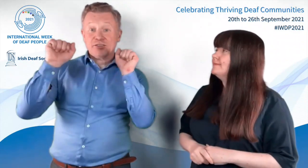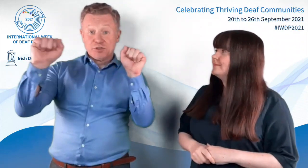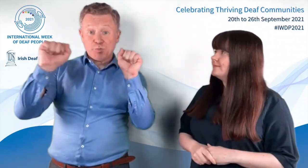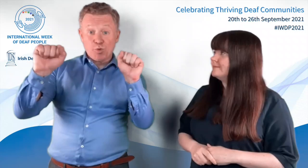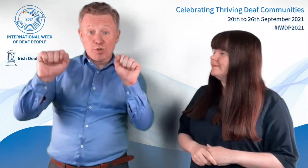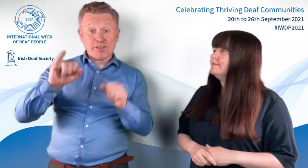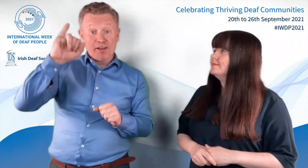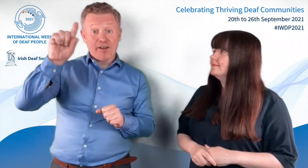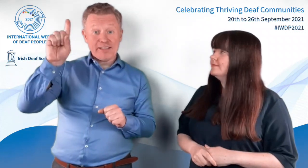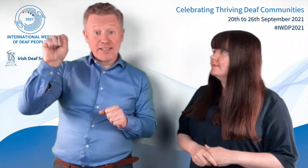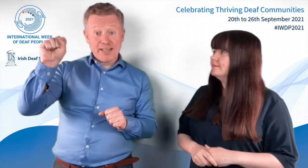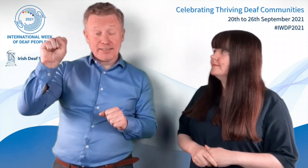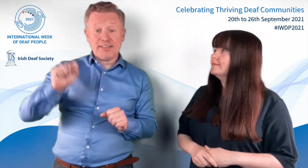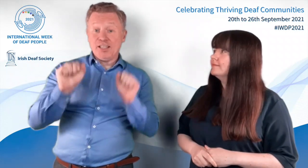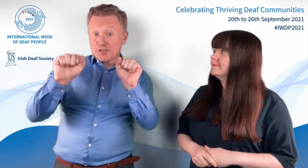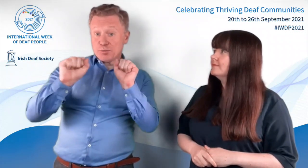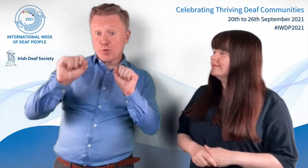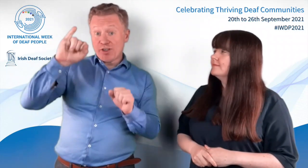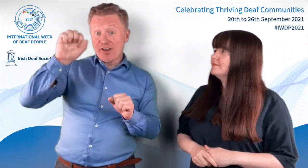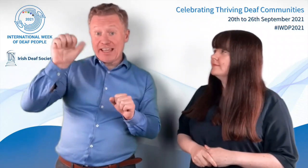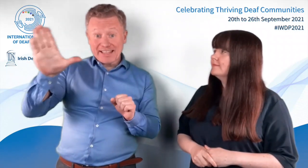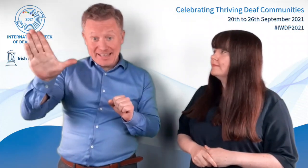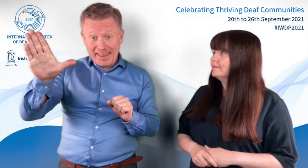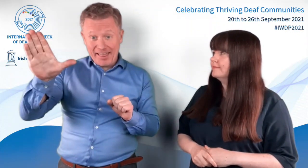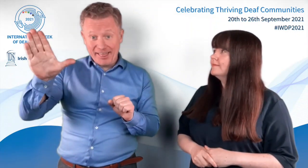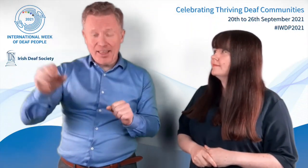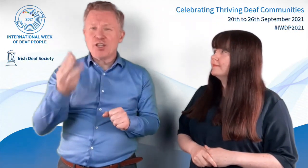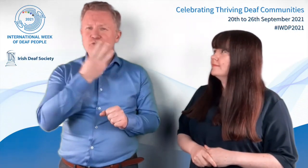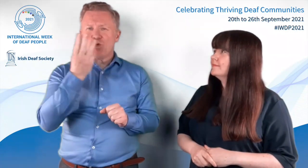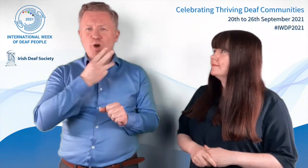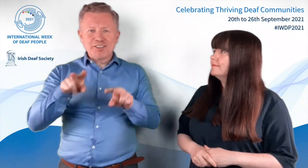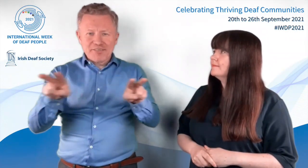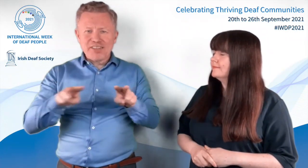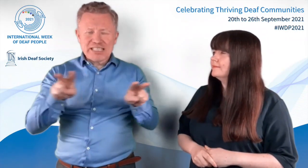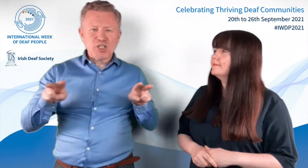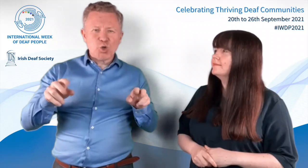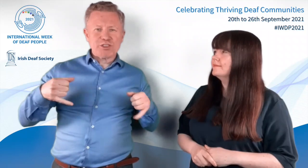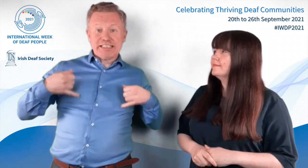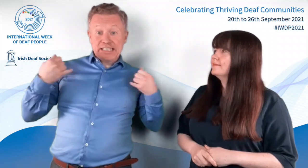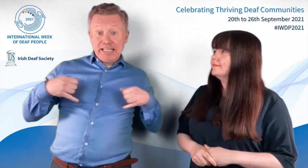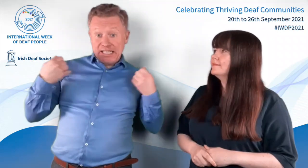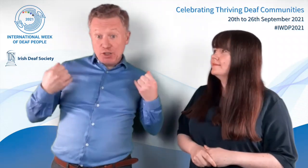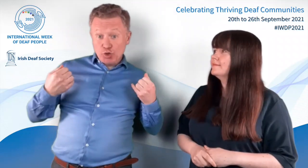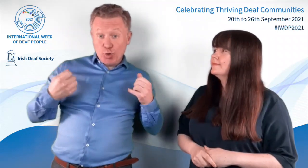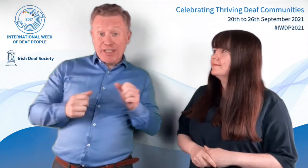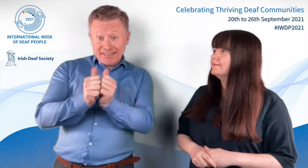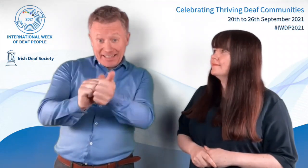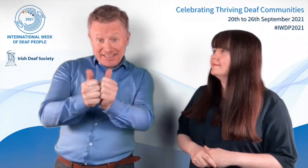Support the Irish Deaf Society, and support ISL. Watch our videos and enjoy the activities!